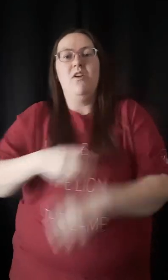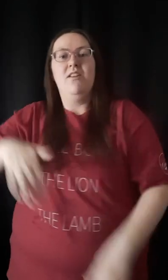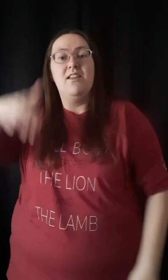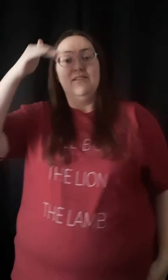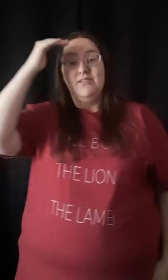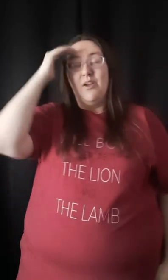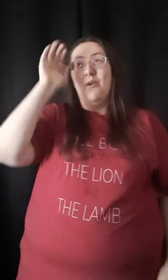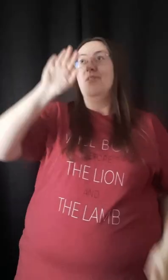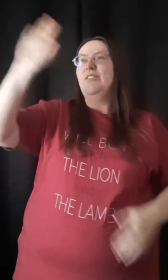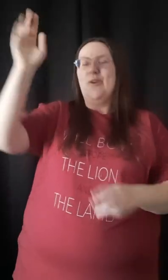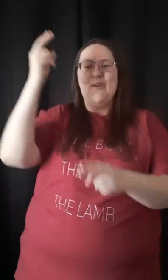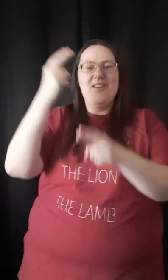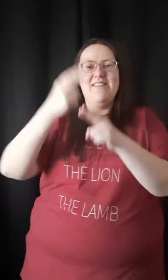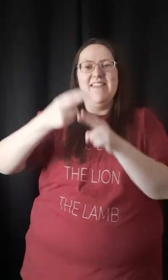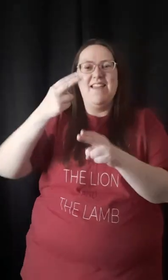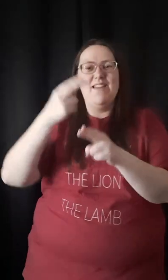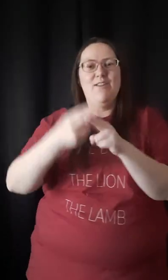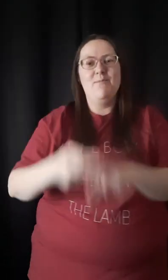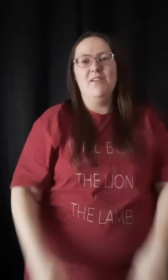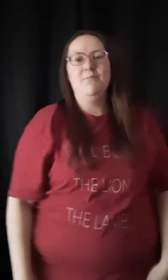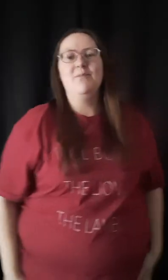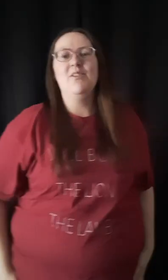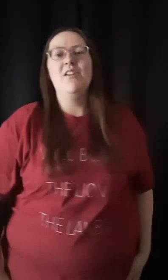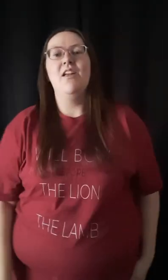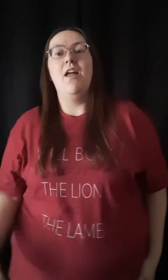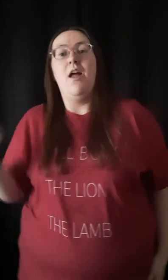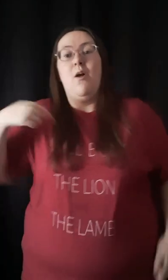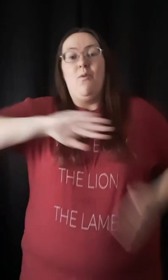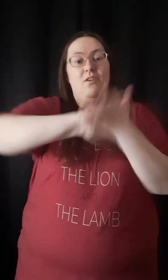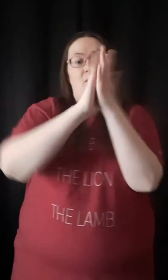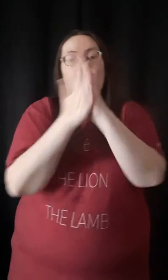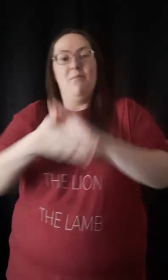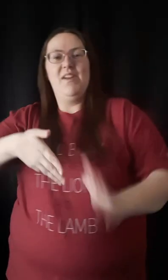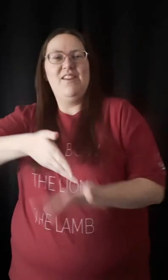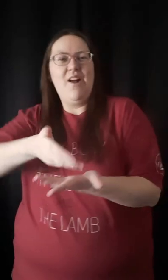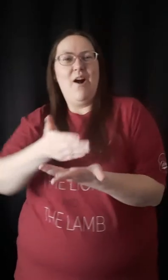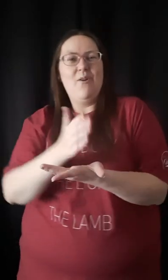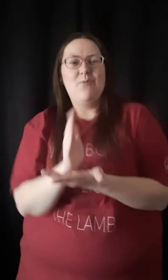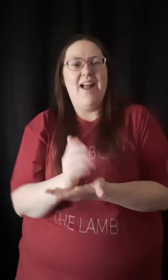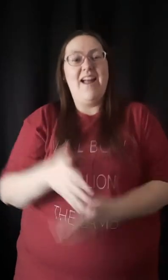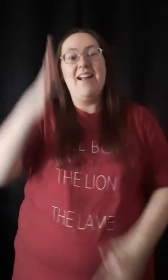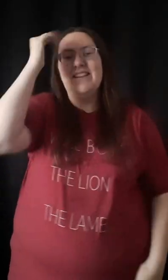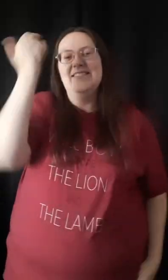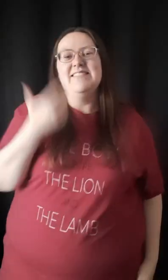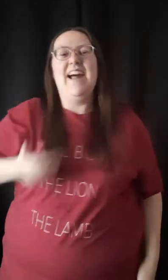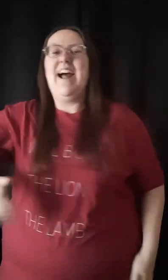That the world would know your name We're gonna be all right